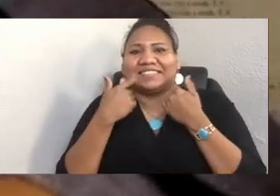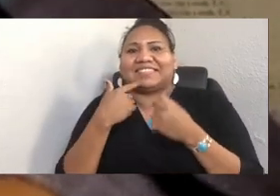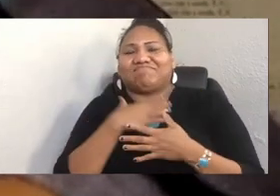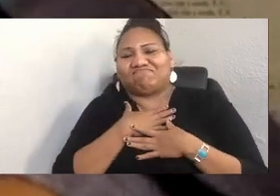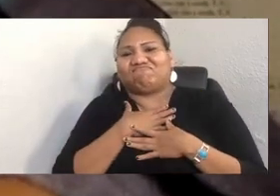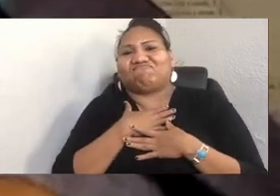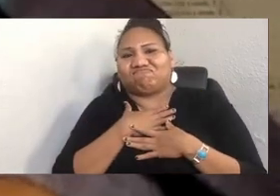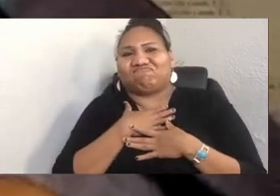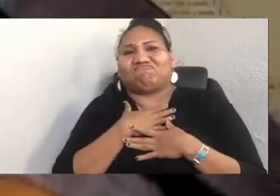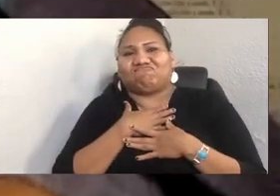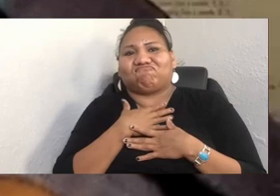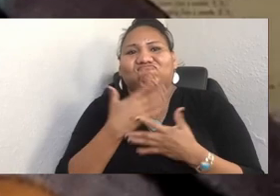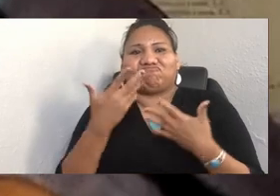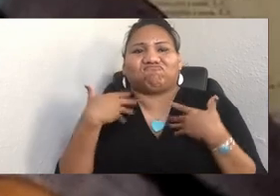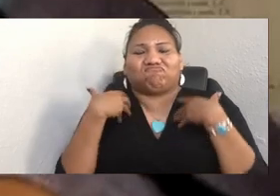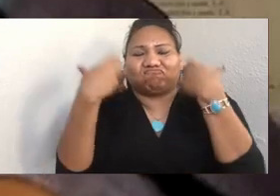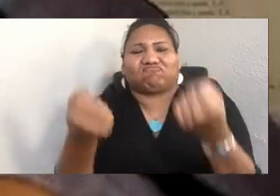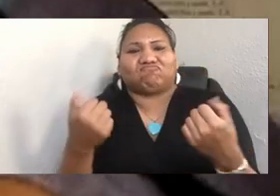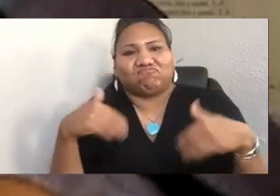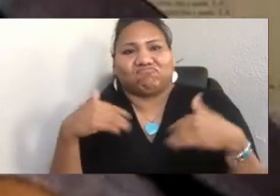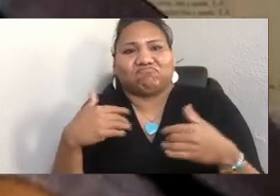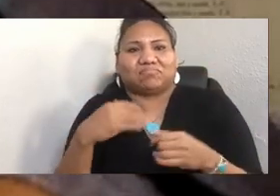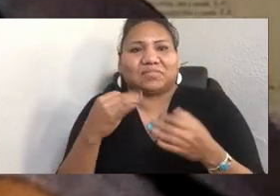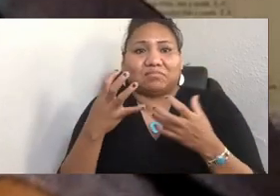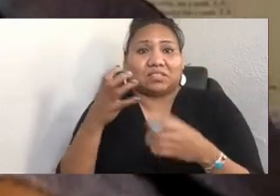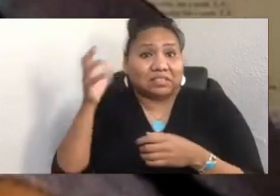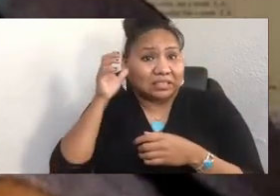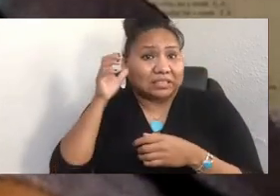And so if you want to hear more of Matika's laugh, go to the All My Relations podcast.